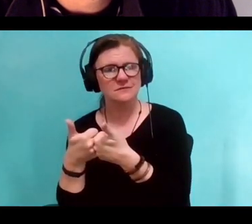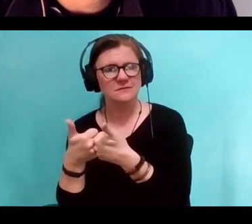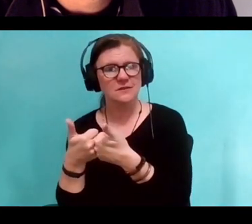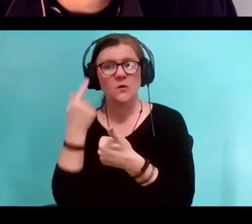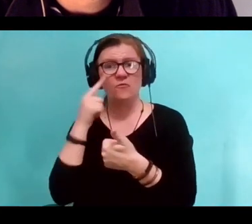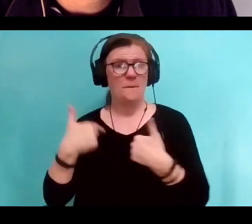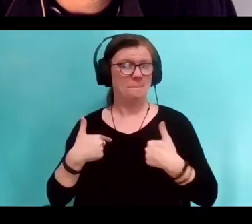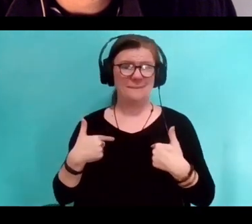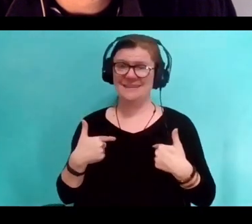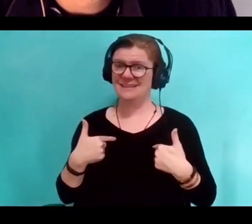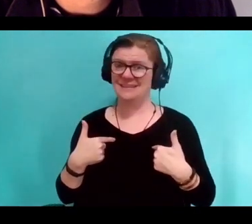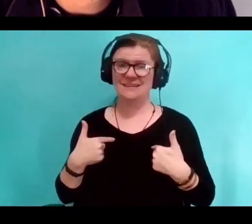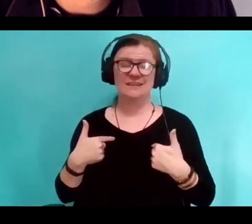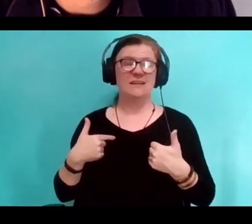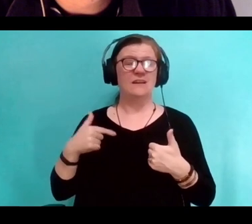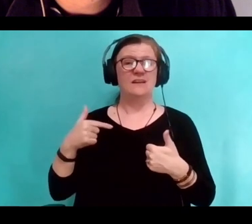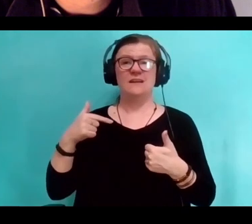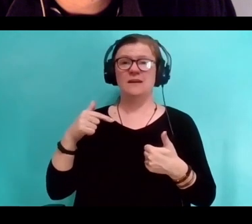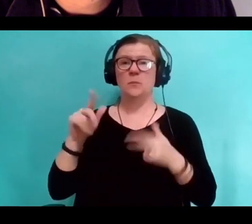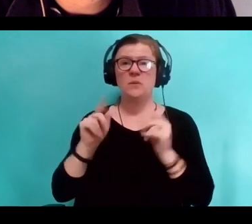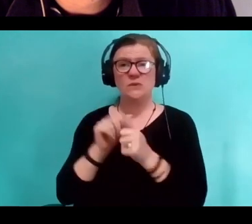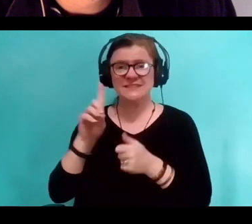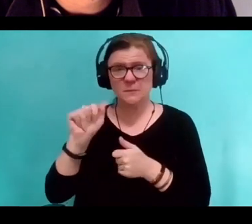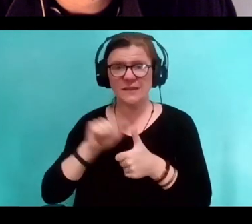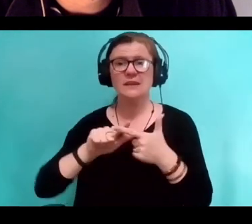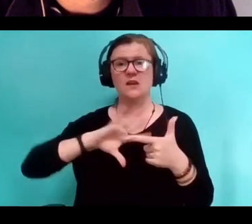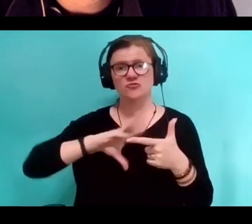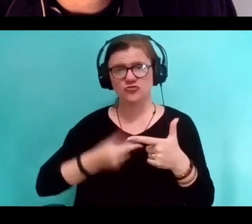certain kinds of queer people, trans people, non binary,